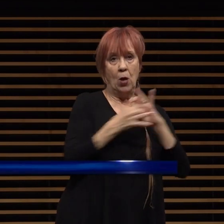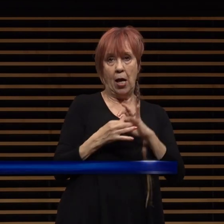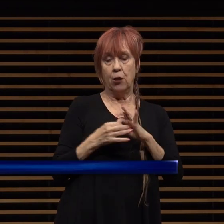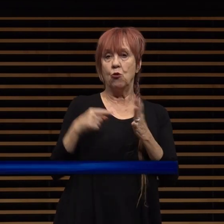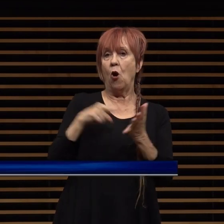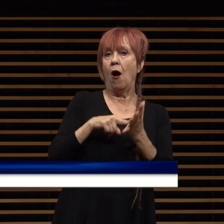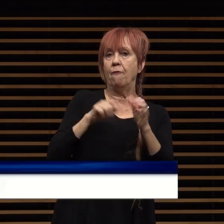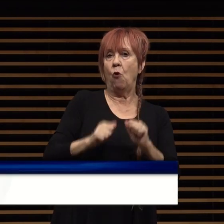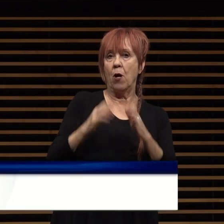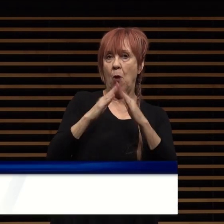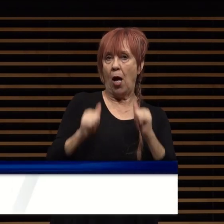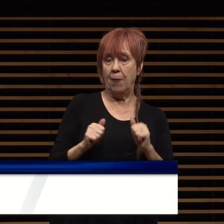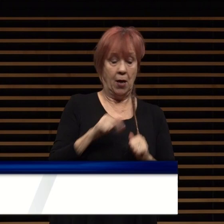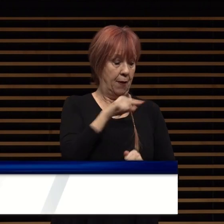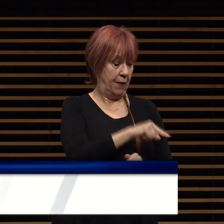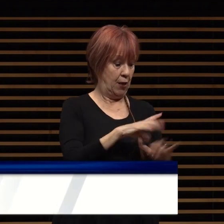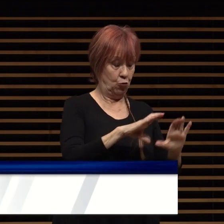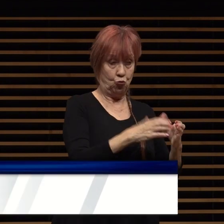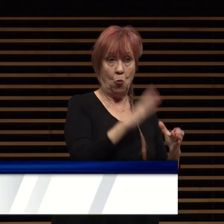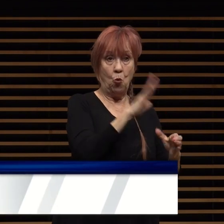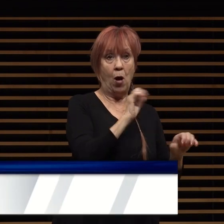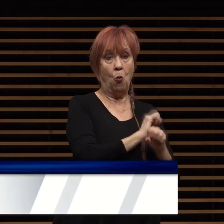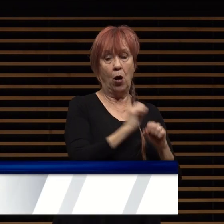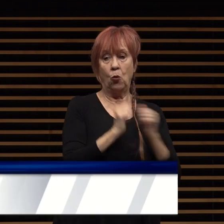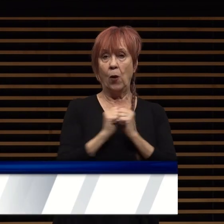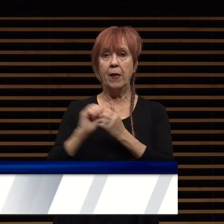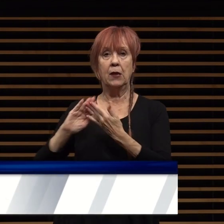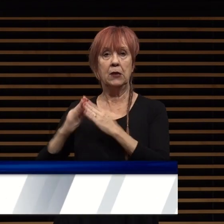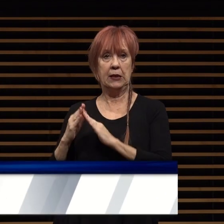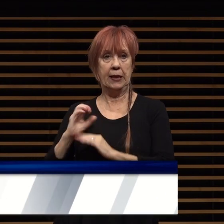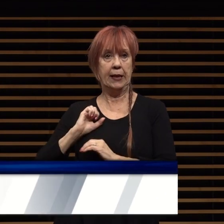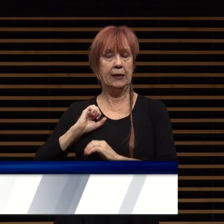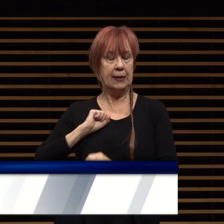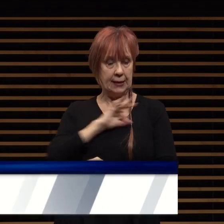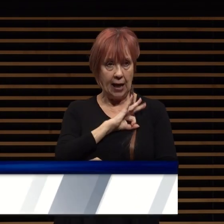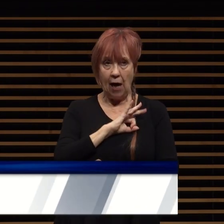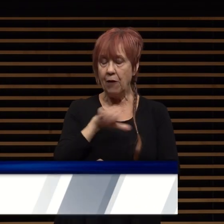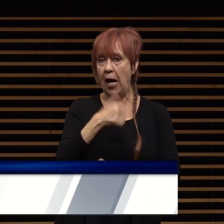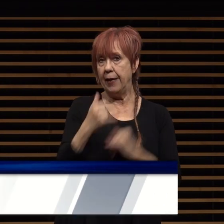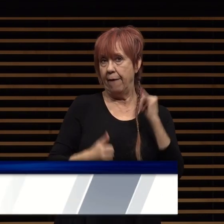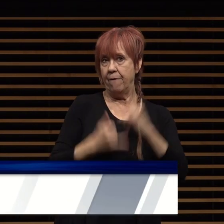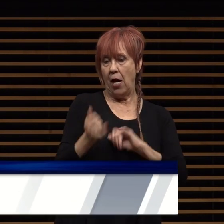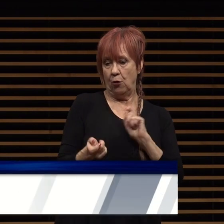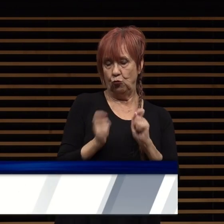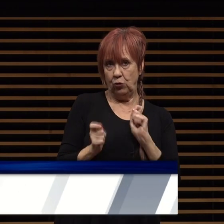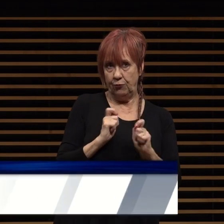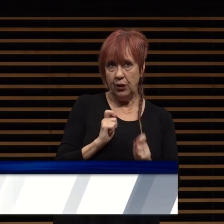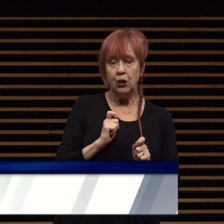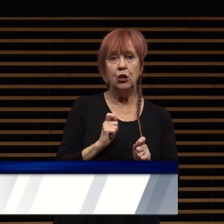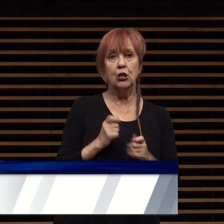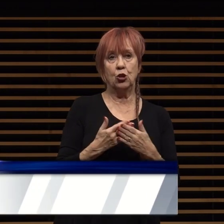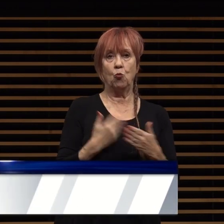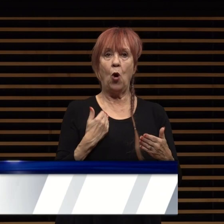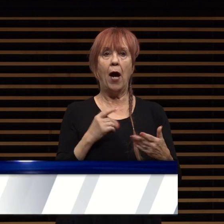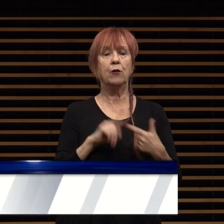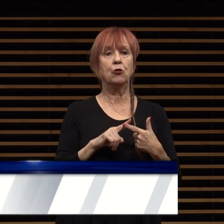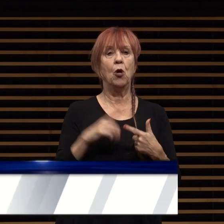task force will work with city staff on any final revisions